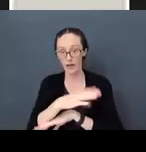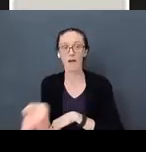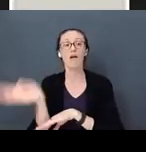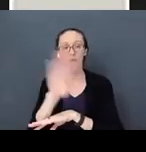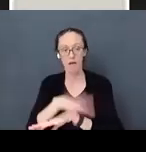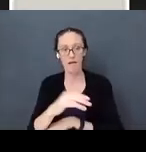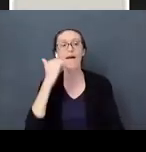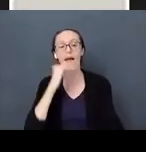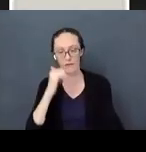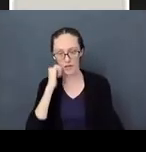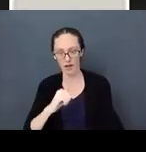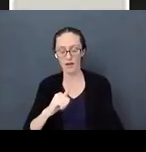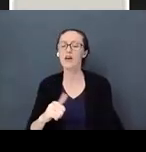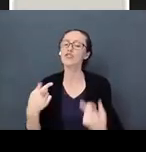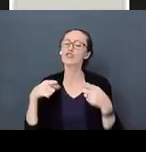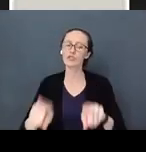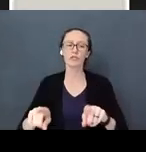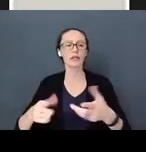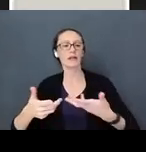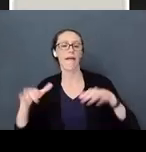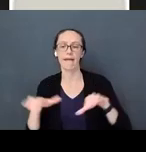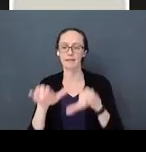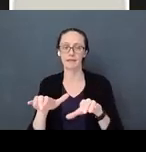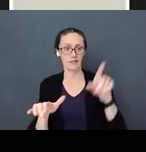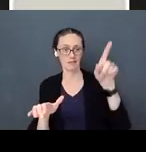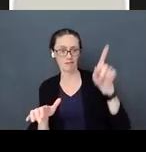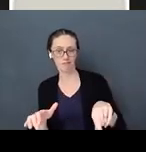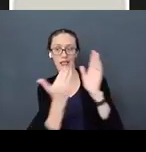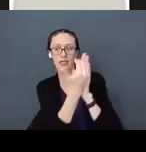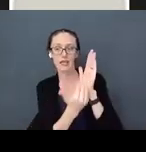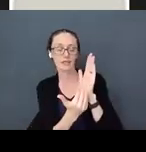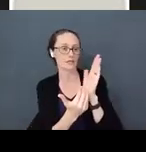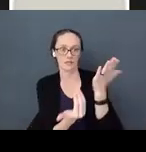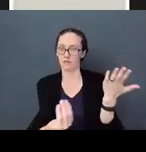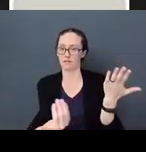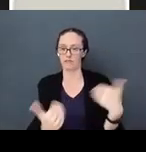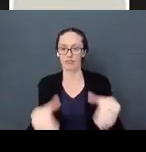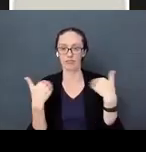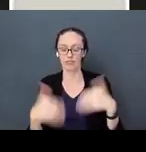Here are a few things. (Show slides) These are things we do all the time. Changing diapers. How many times in a day do you change your babies’ diapers.